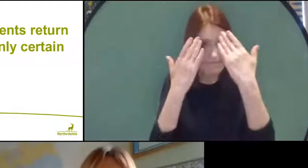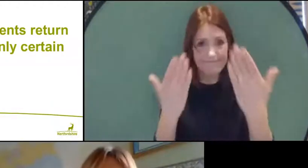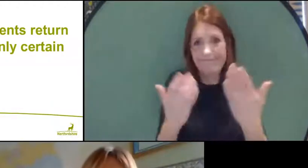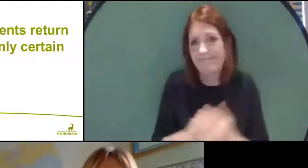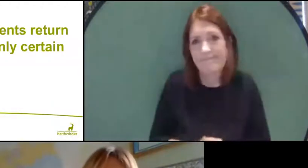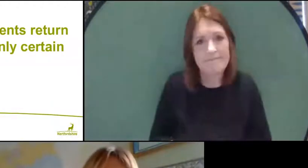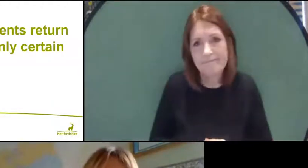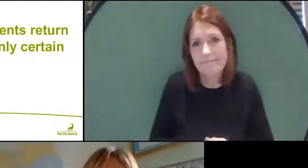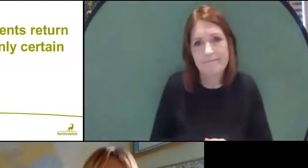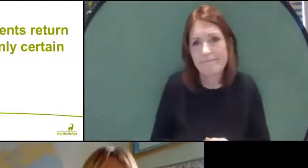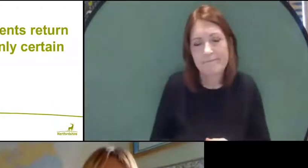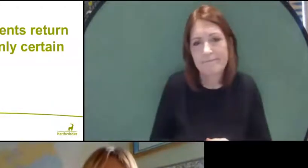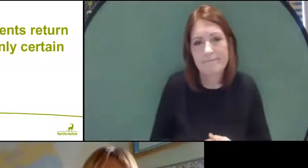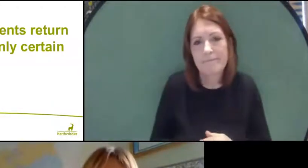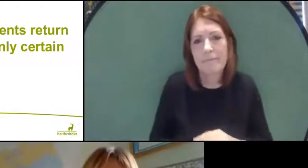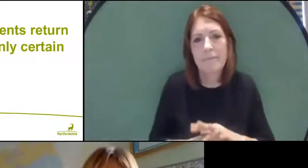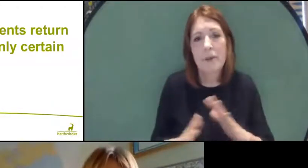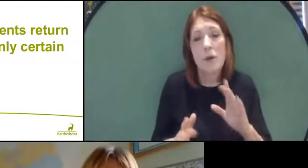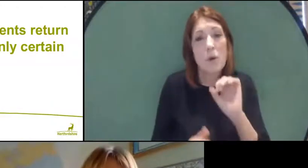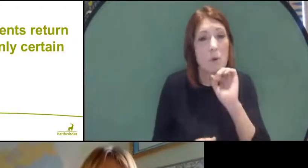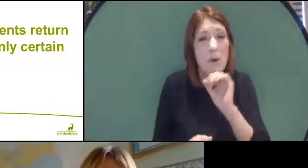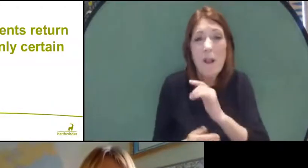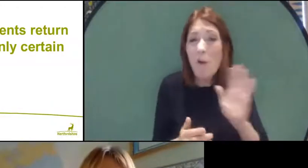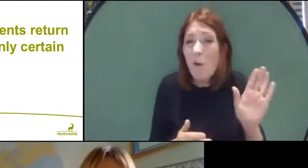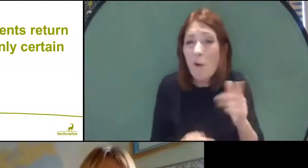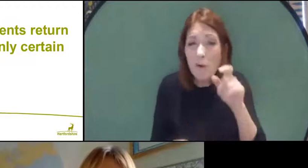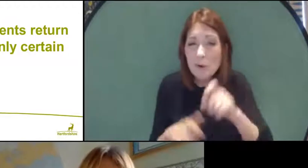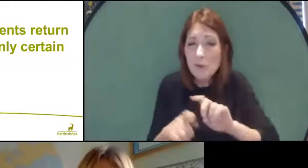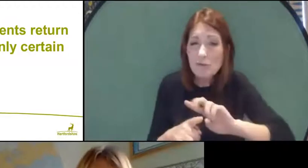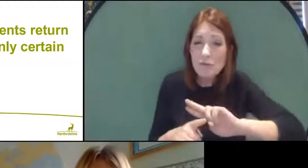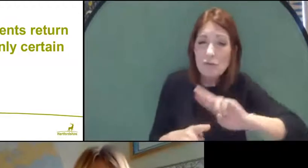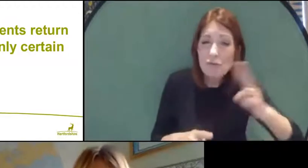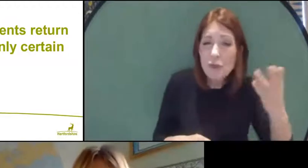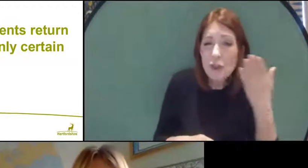So, "will all students return to school or will it only be certain year groups?"